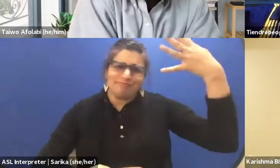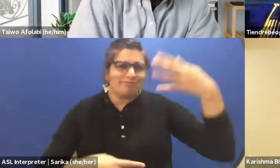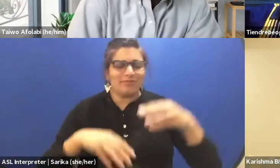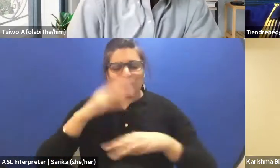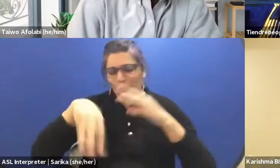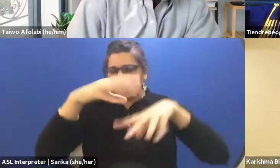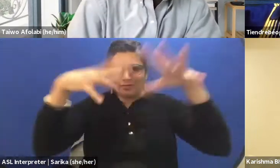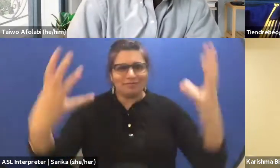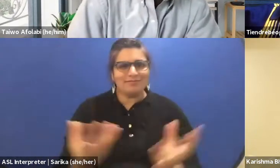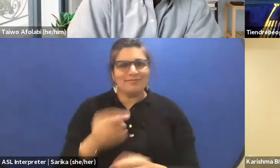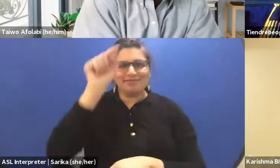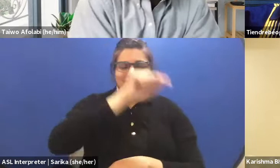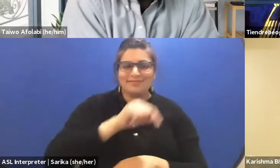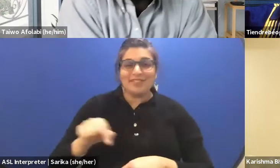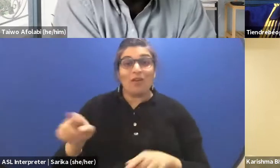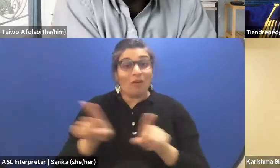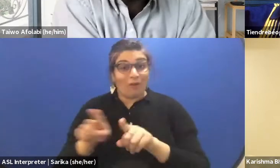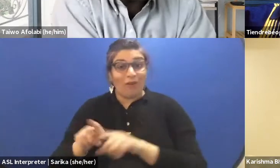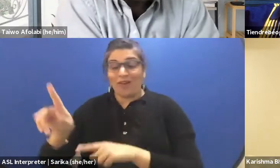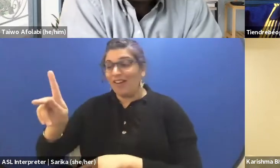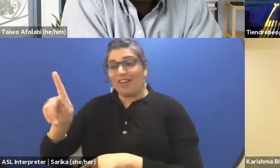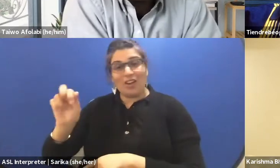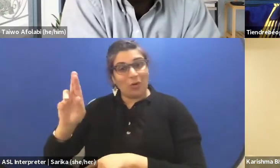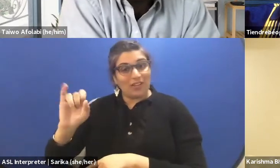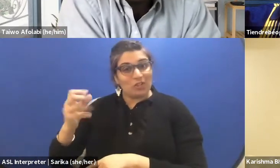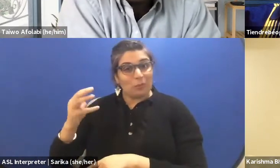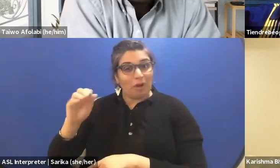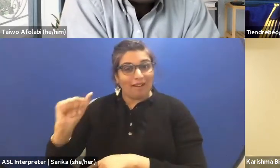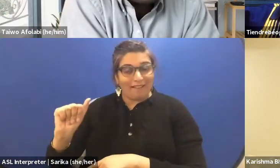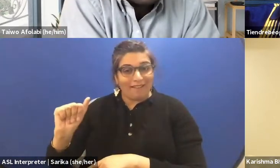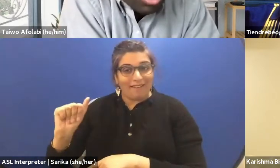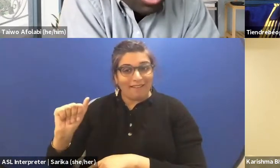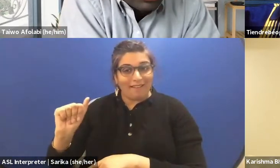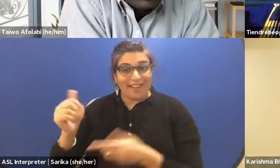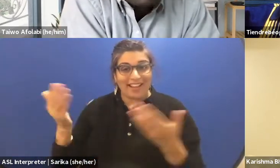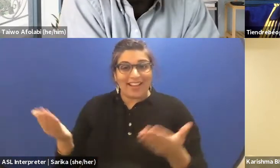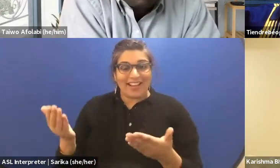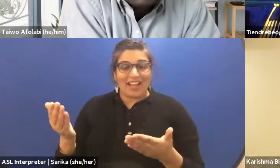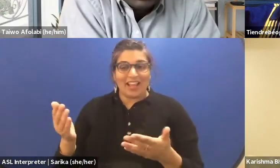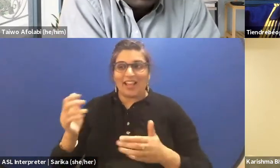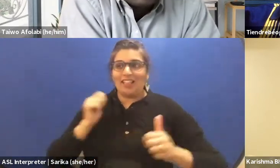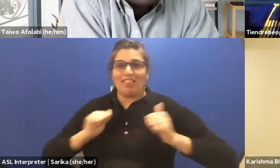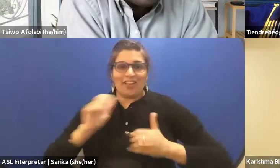I'm most excited that Karishma is with us, a theater scholar, boarding scholar,